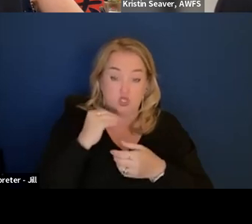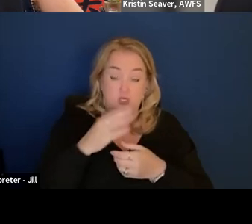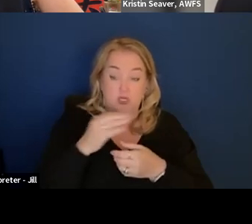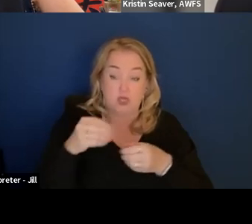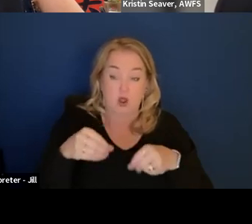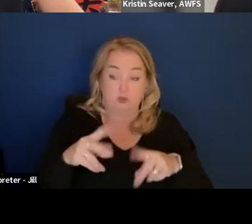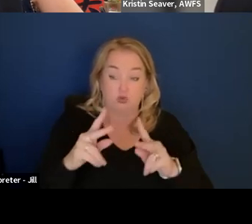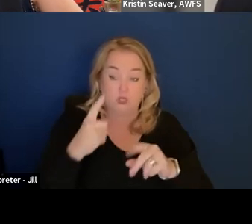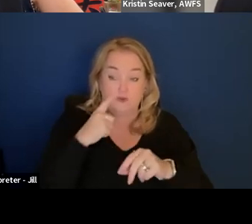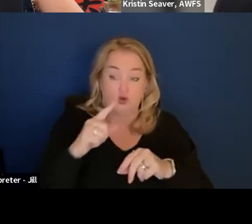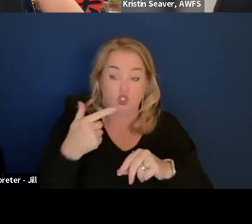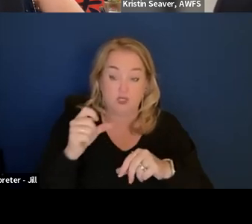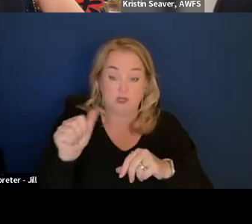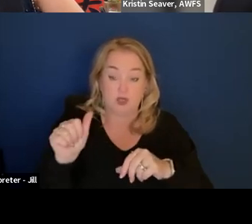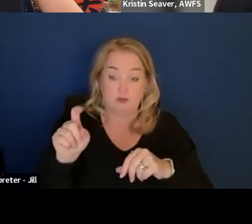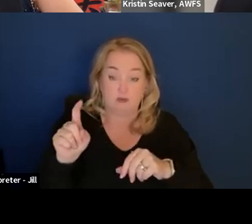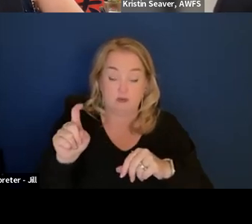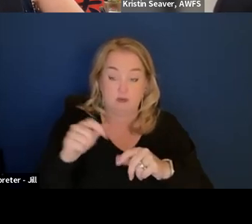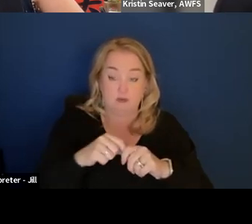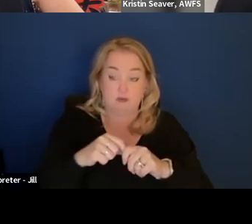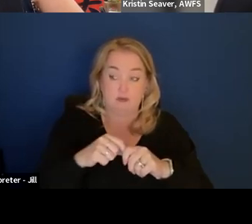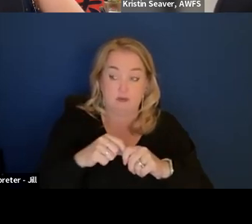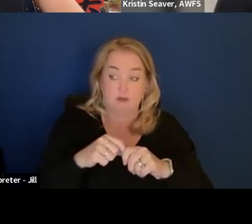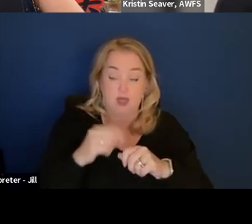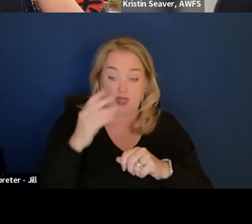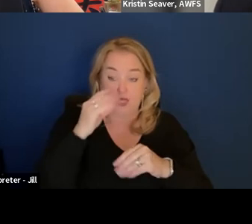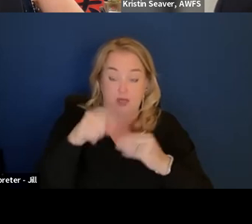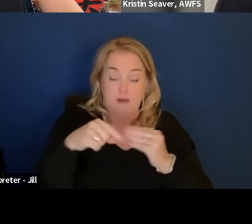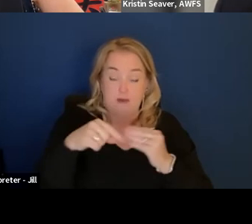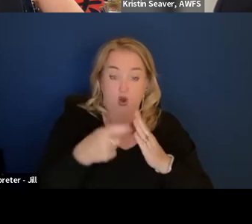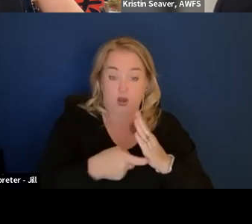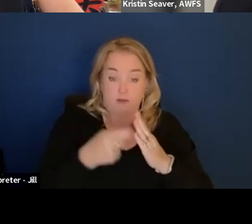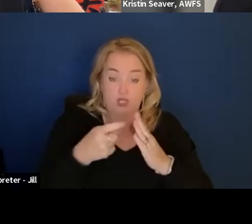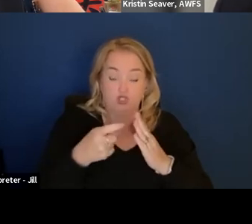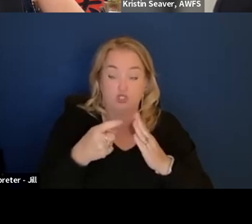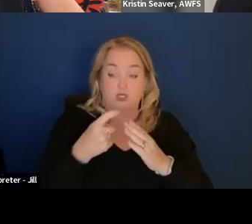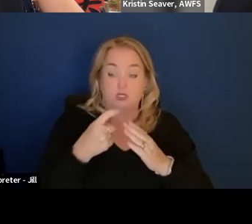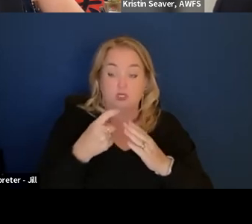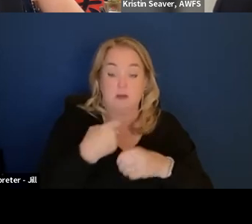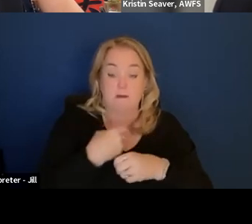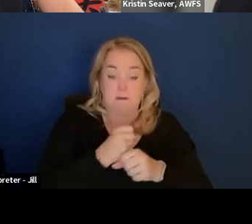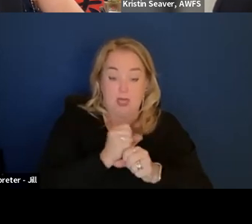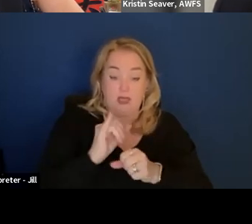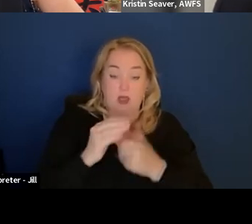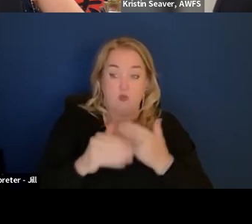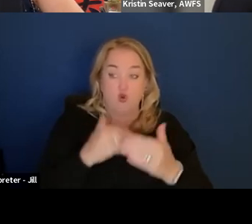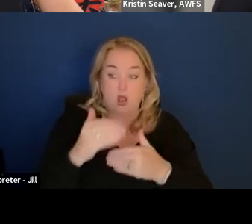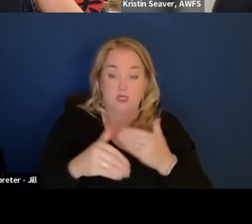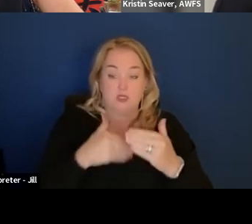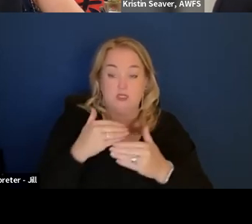of GSA as I think about automation and making this process as frictionless as possible.